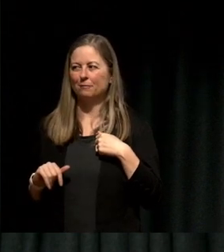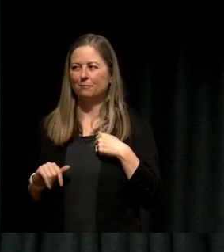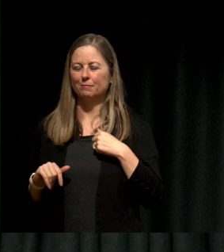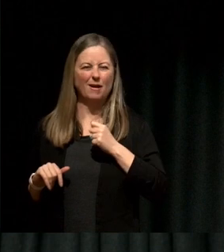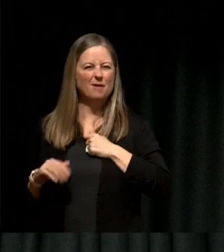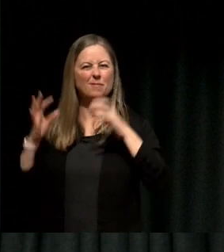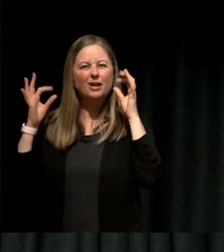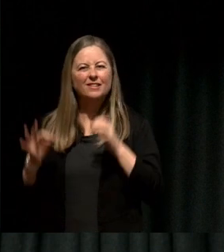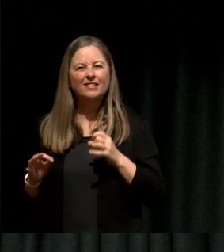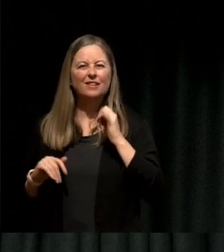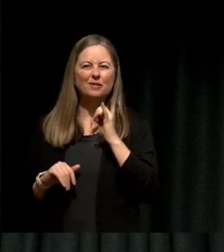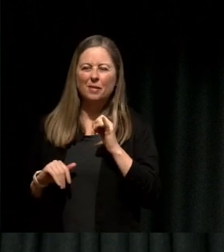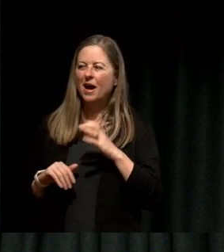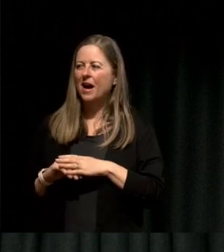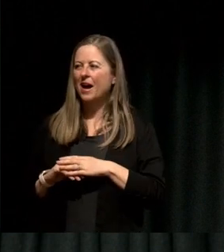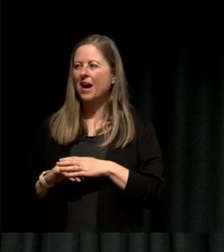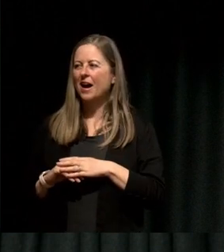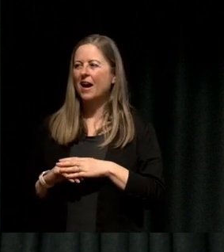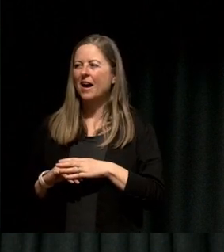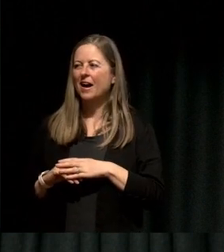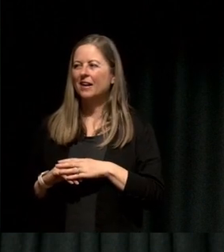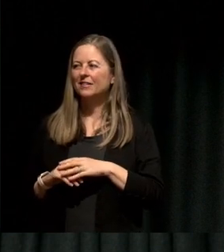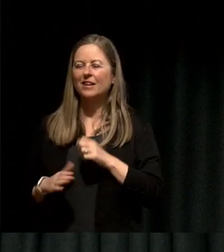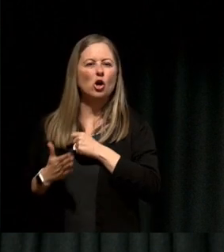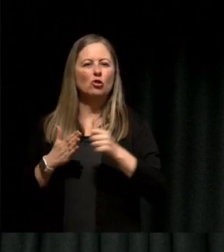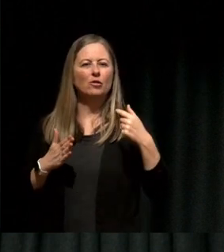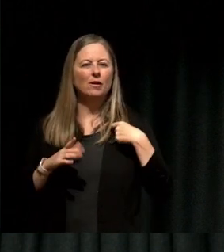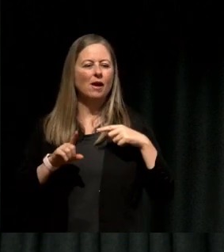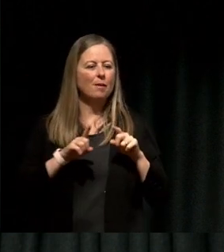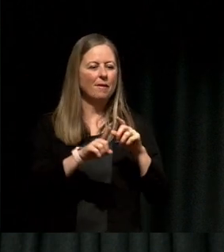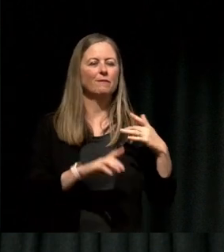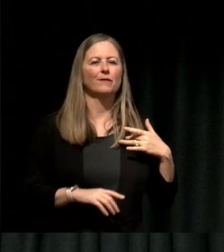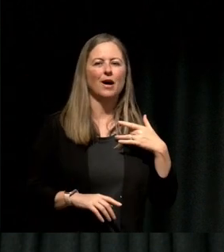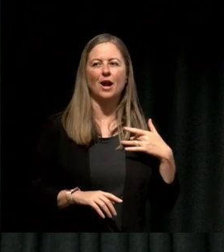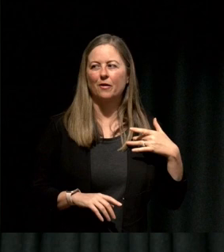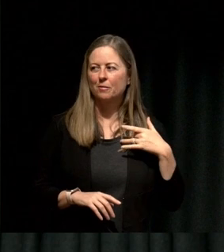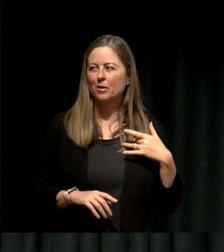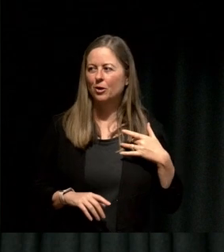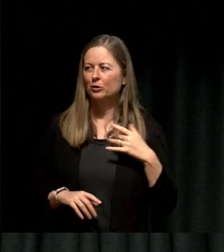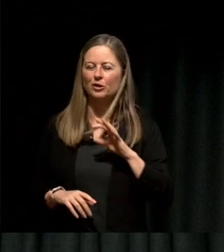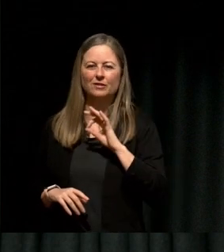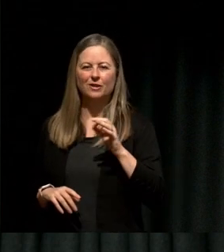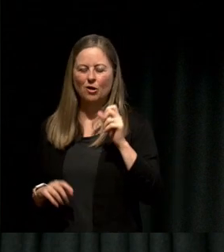I- most of the time my emotions influence me and I have faced a lot of losses so do